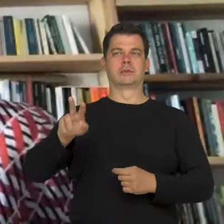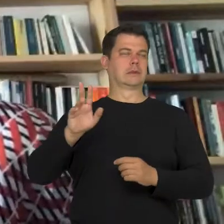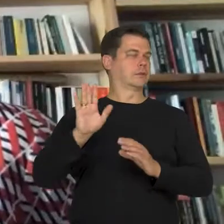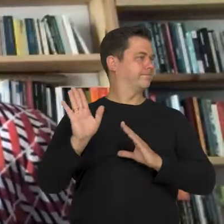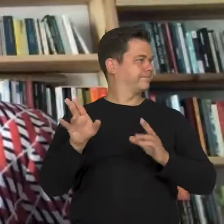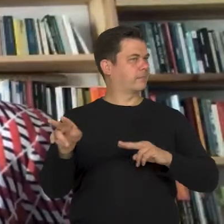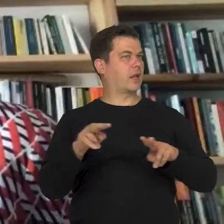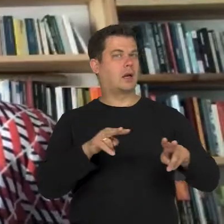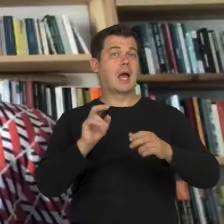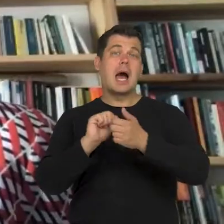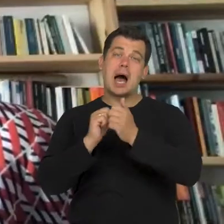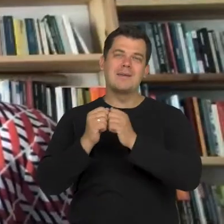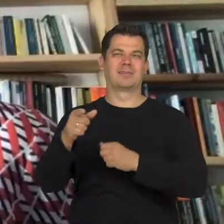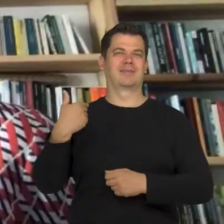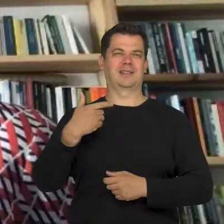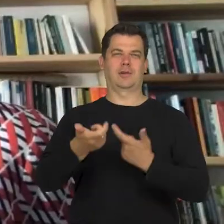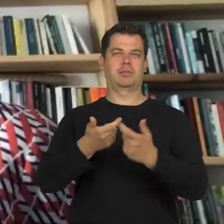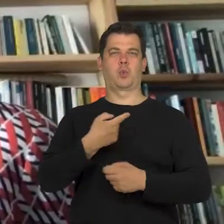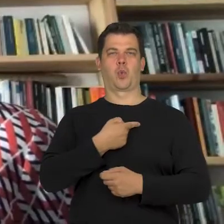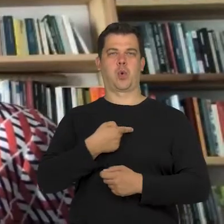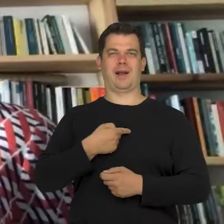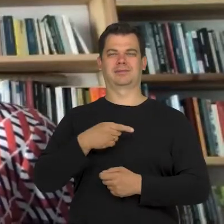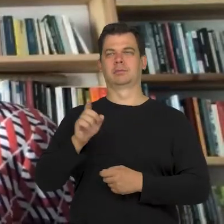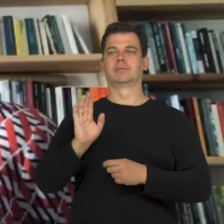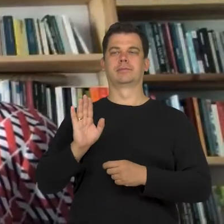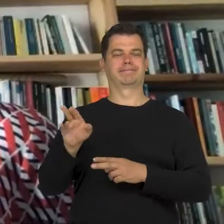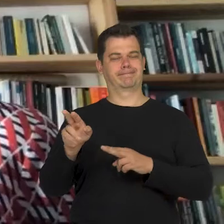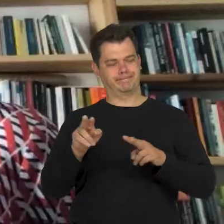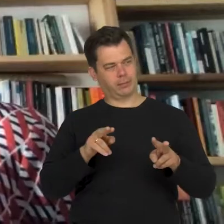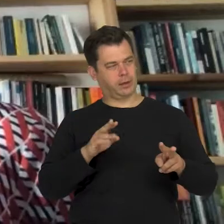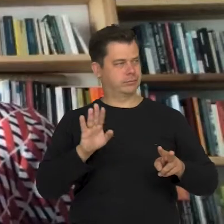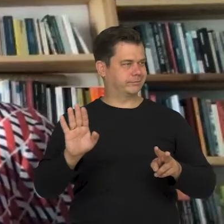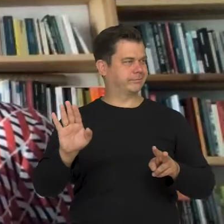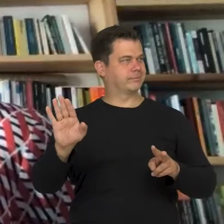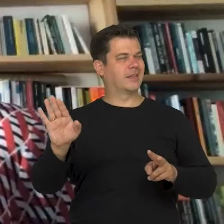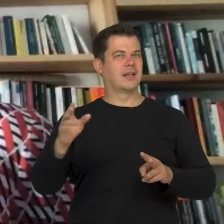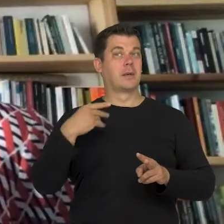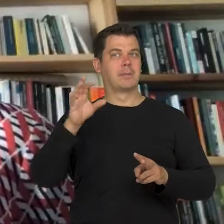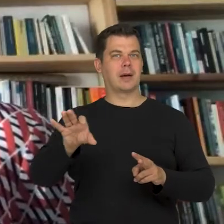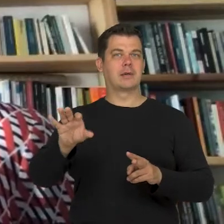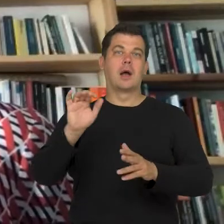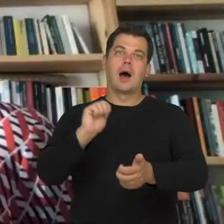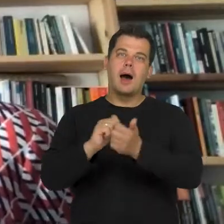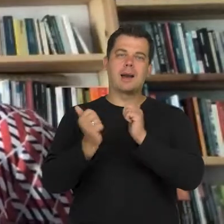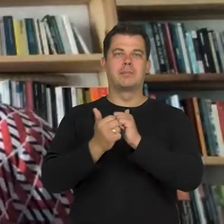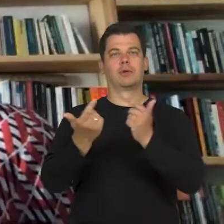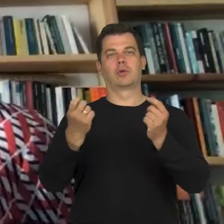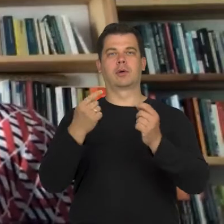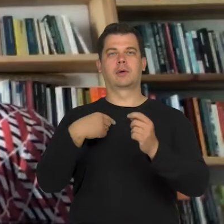we simply don't want to offend anyone, but we don't know how to look away without making it look like something intentional.